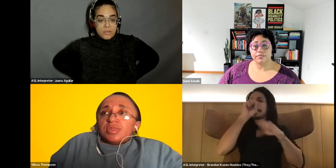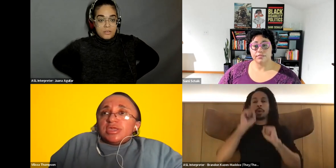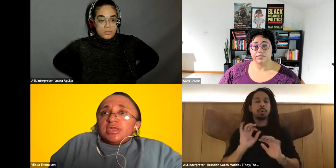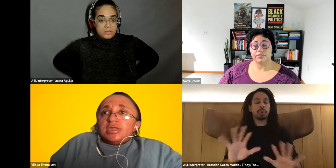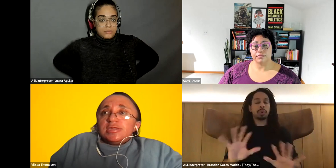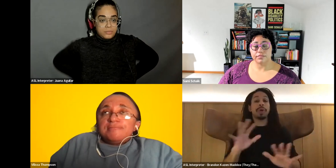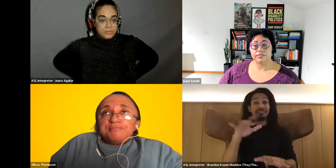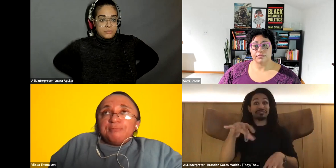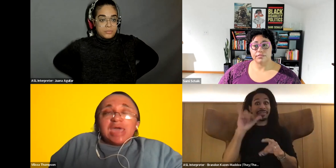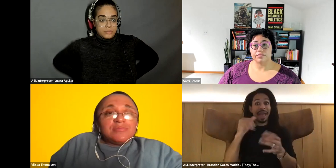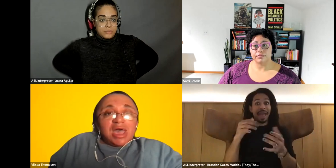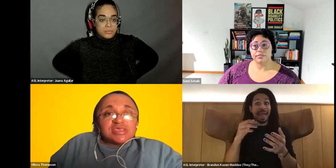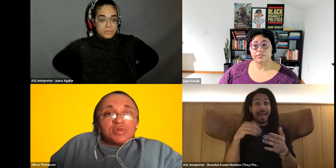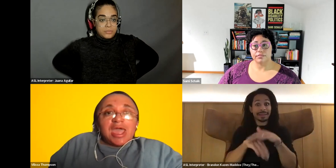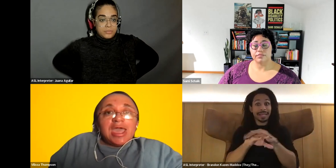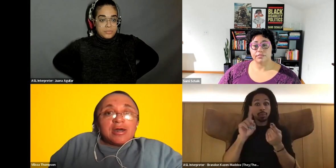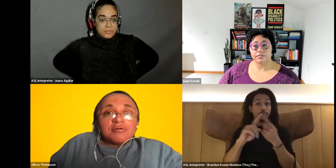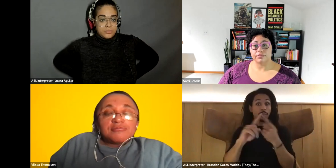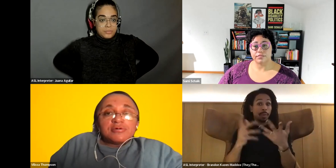Vilissa Thompson: the by the mind that we have.